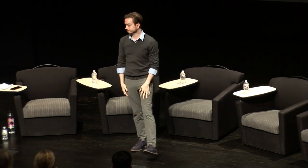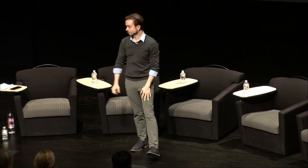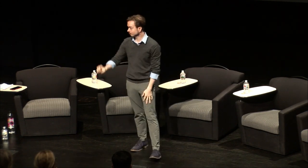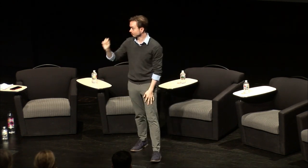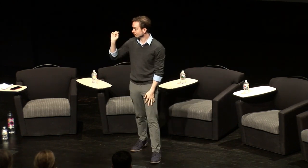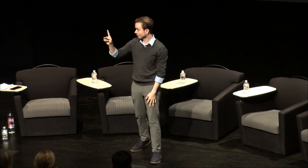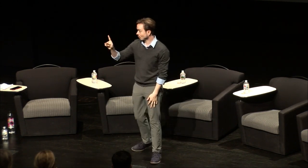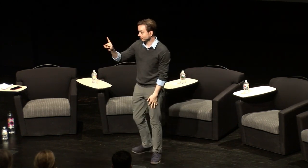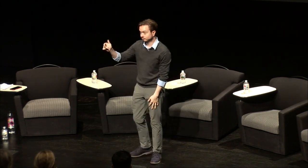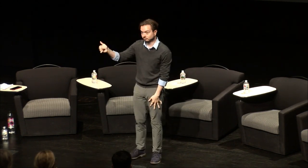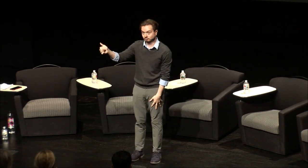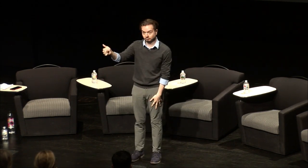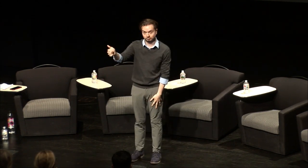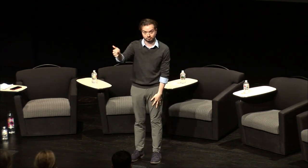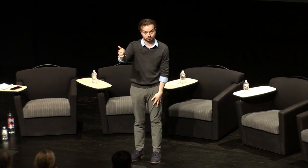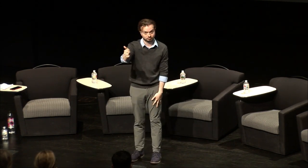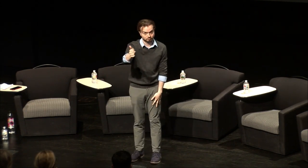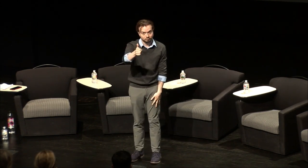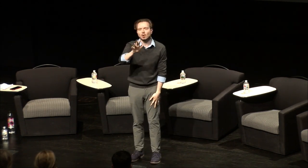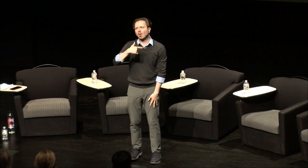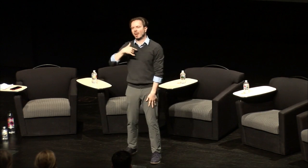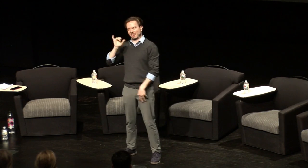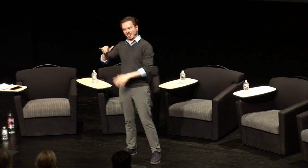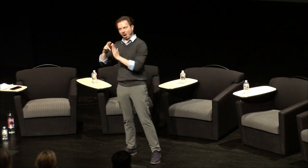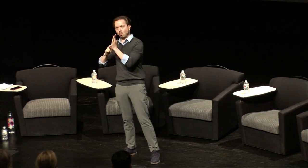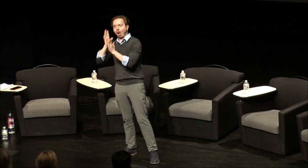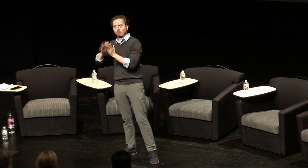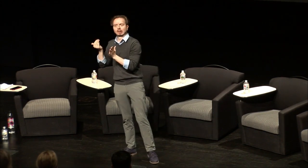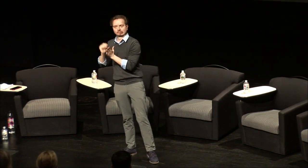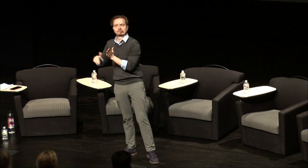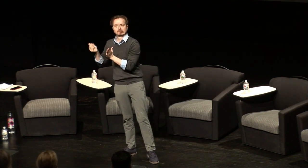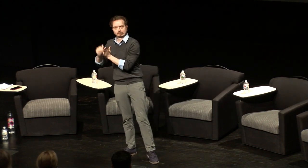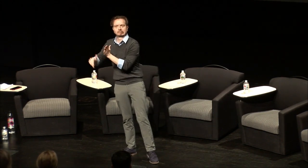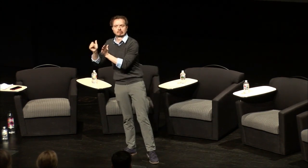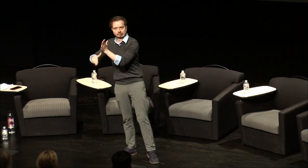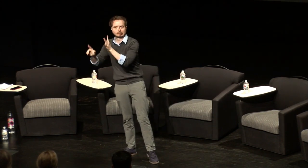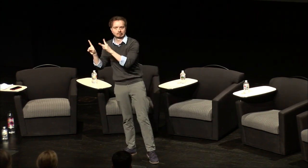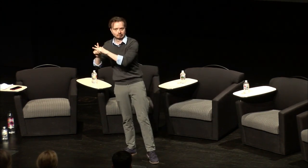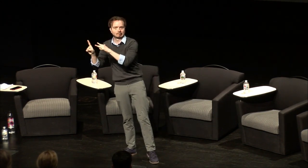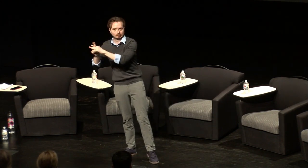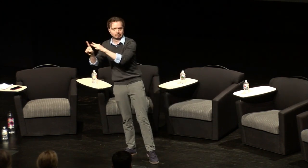go back to having our conversation up here that sound doable I will have to